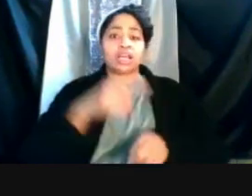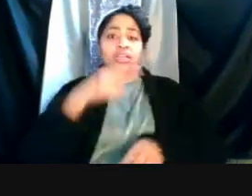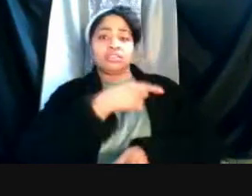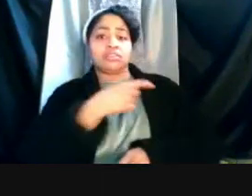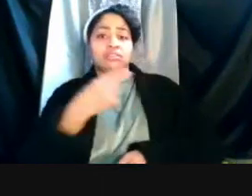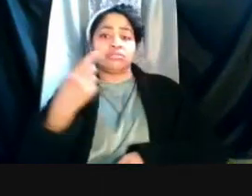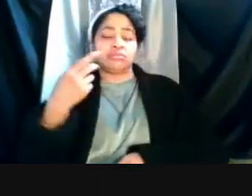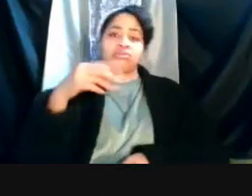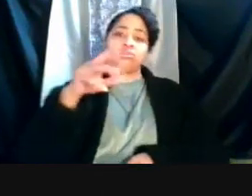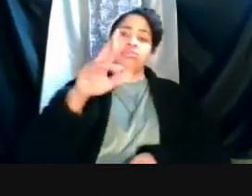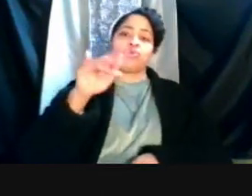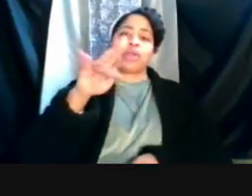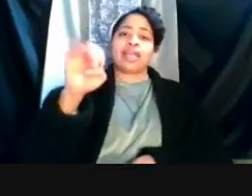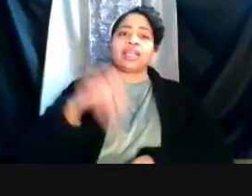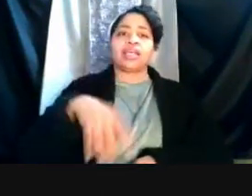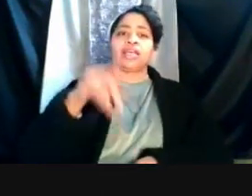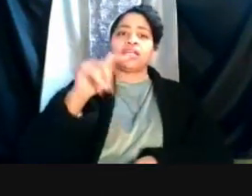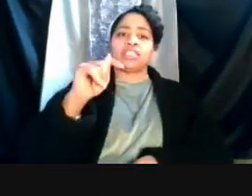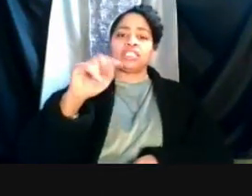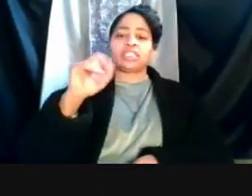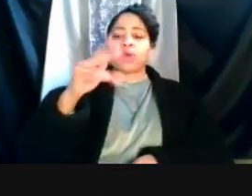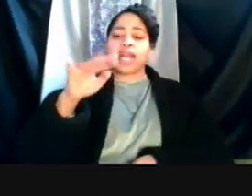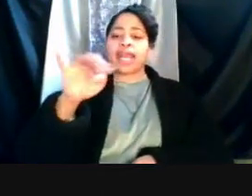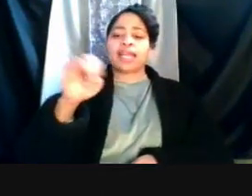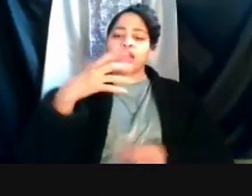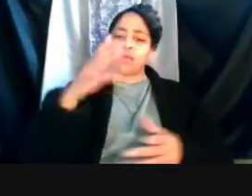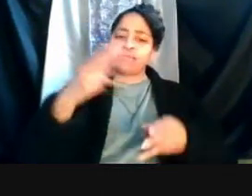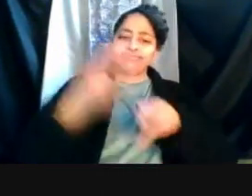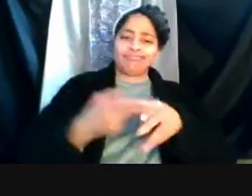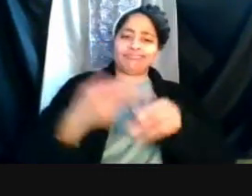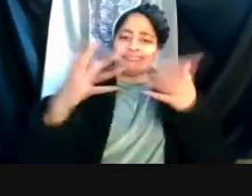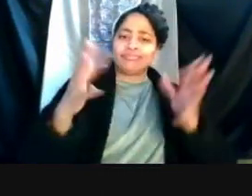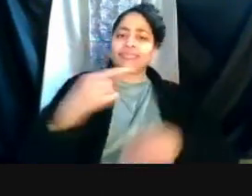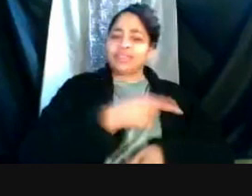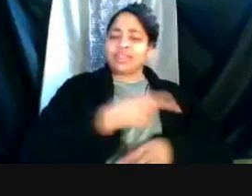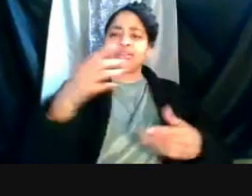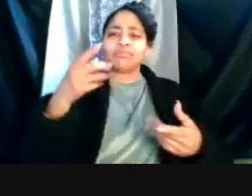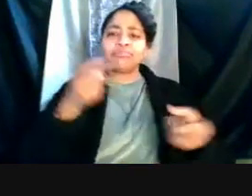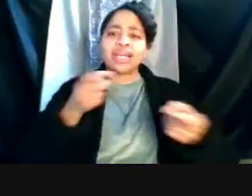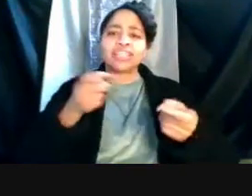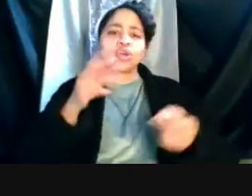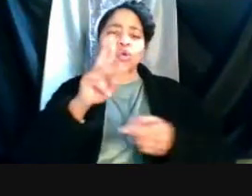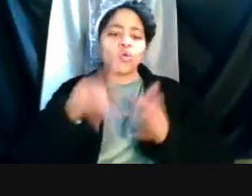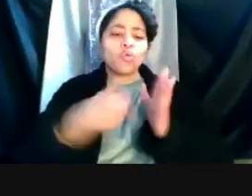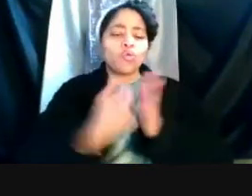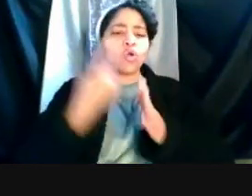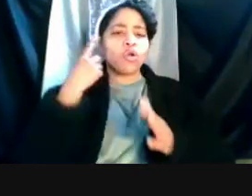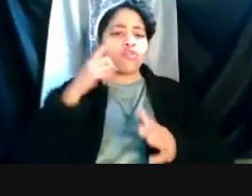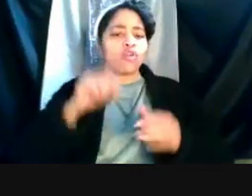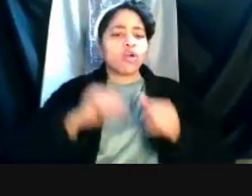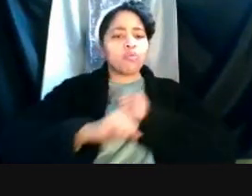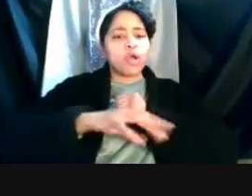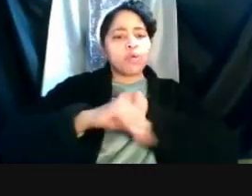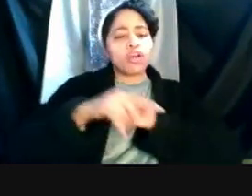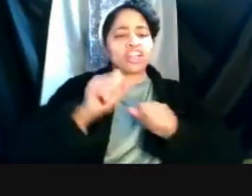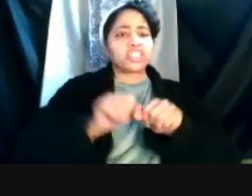these findings highlight that the underlying inequality and social disadvantage and its role in promoting the spread of COVID is a problem